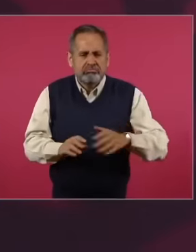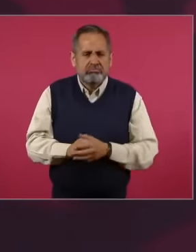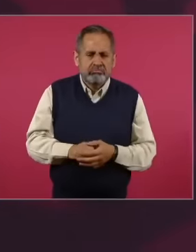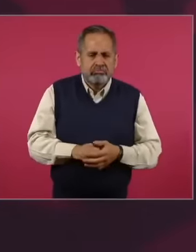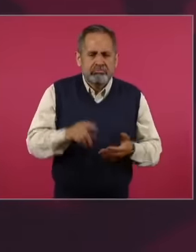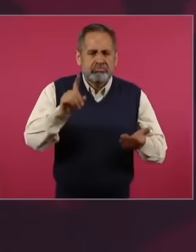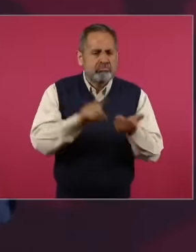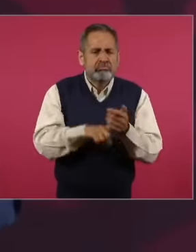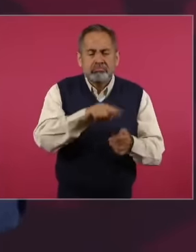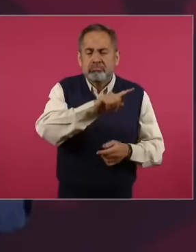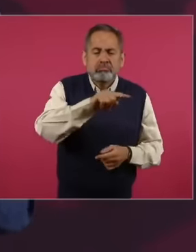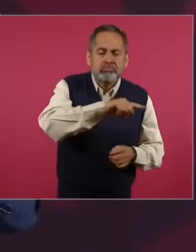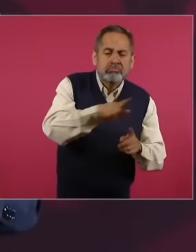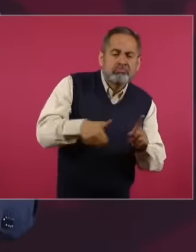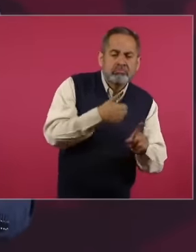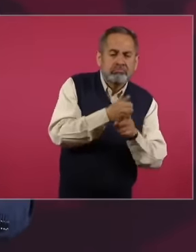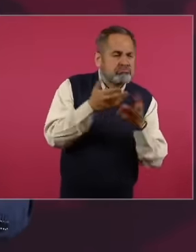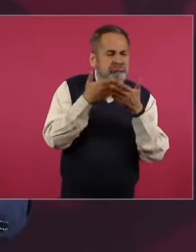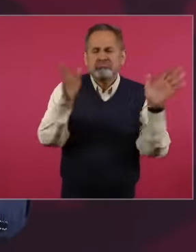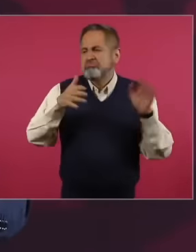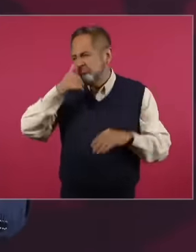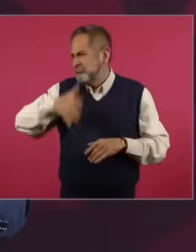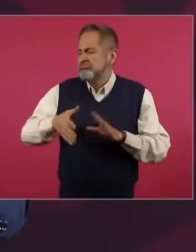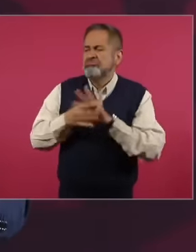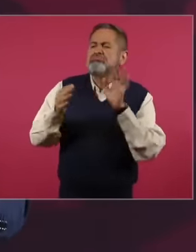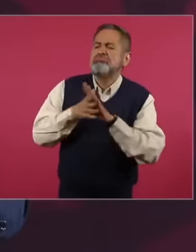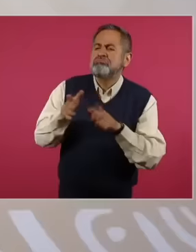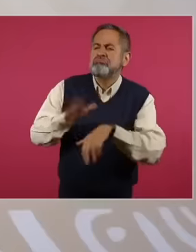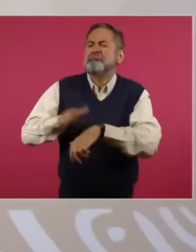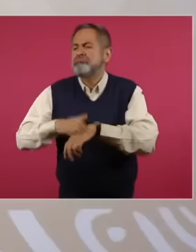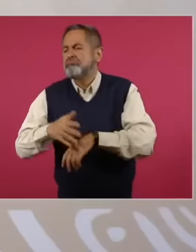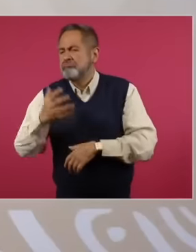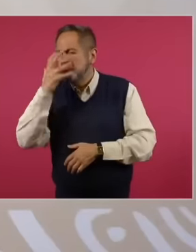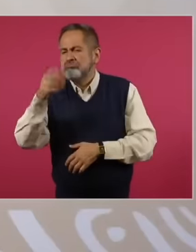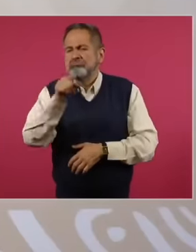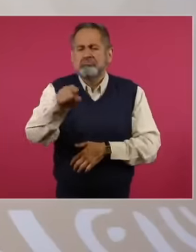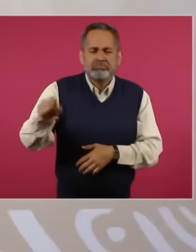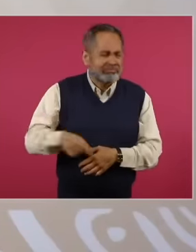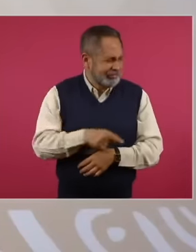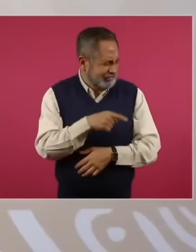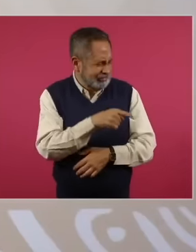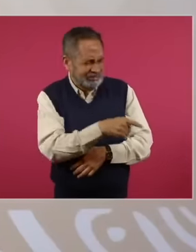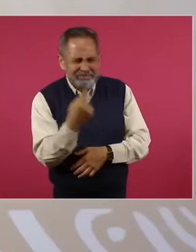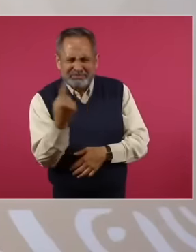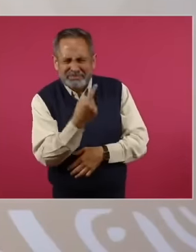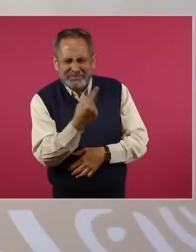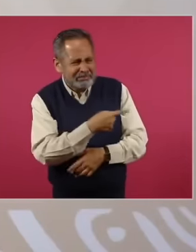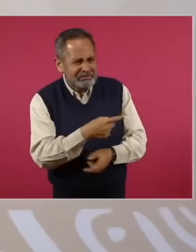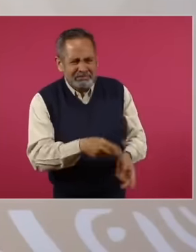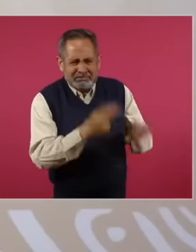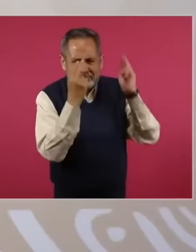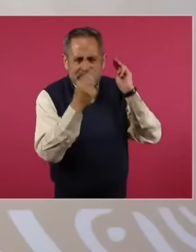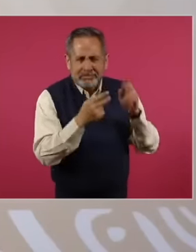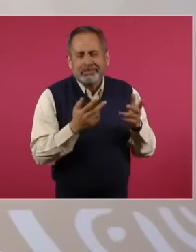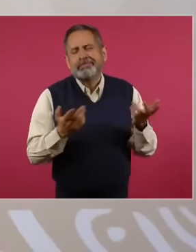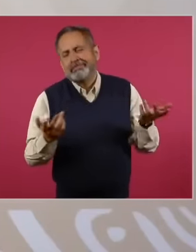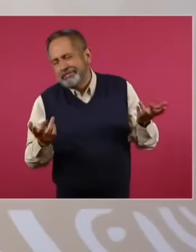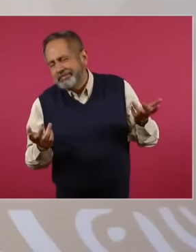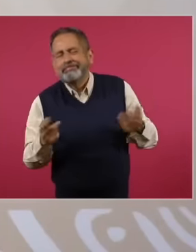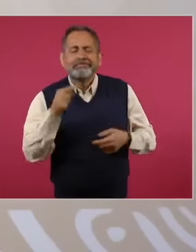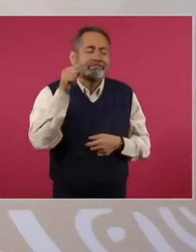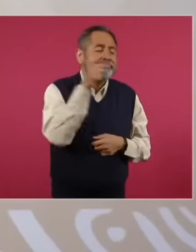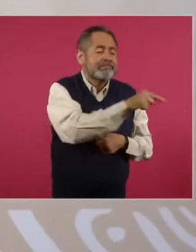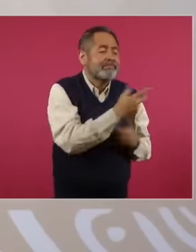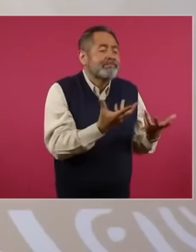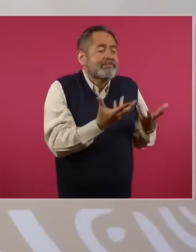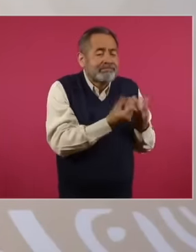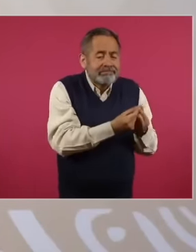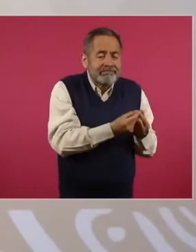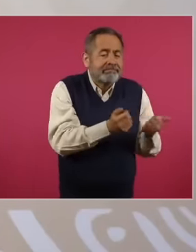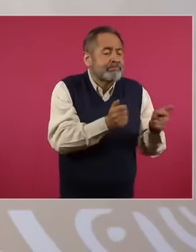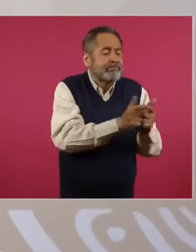openly And who is this man? Well, a representative of those who felt like